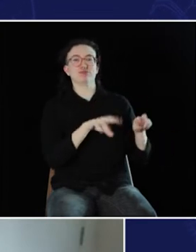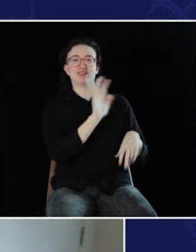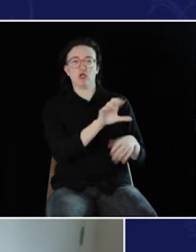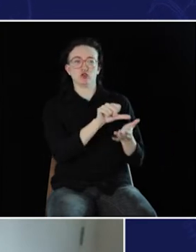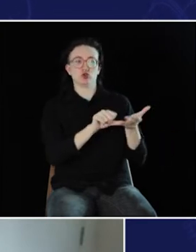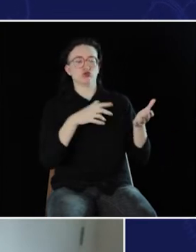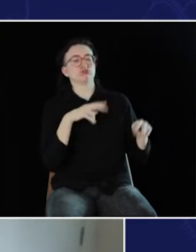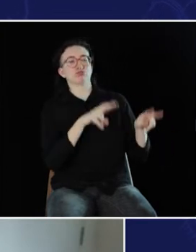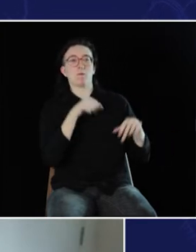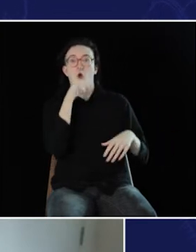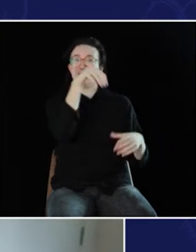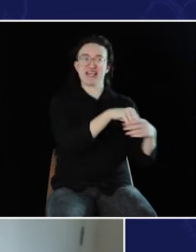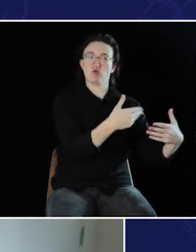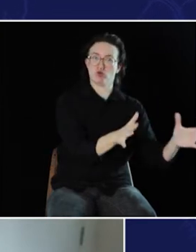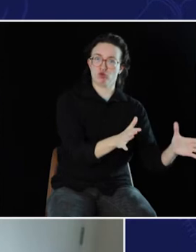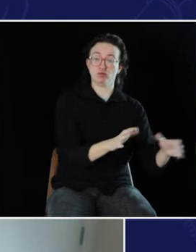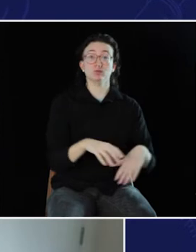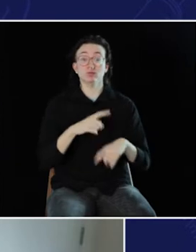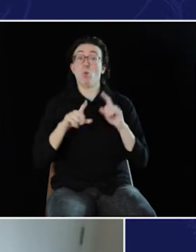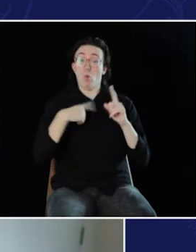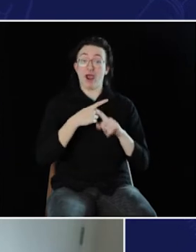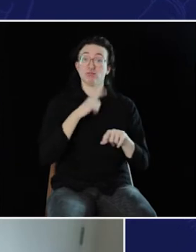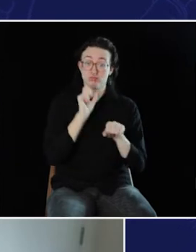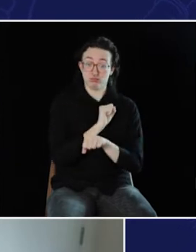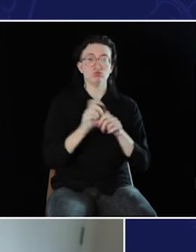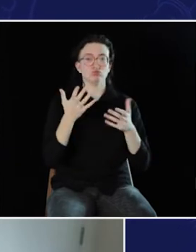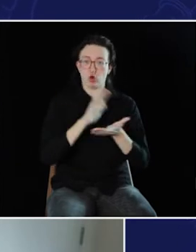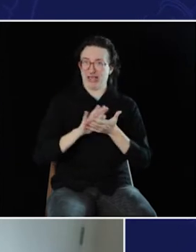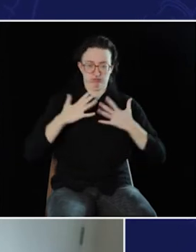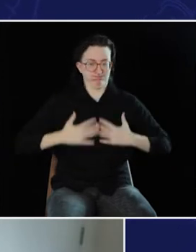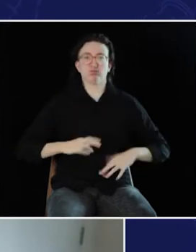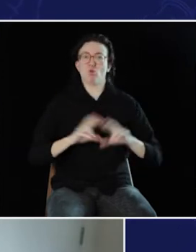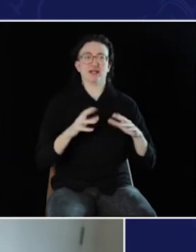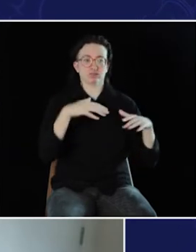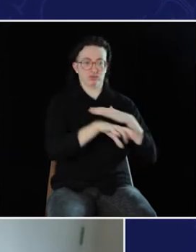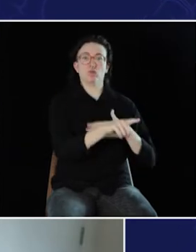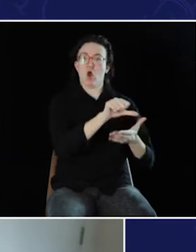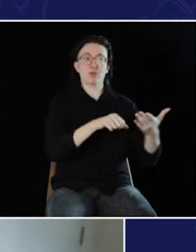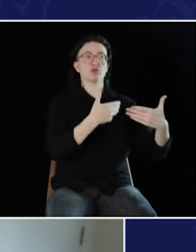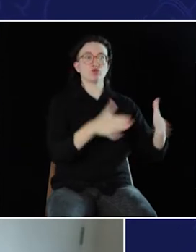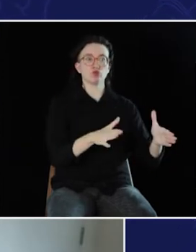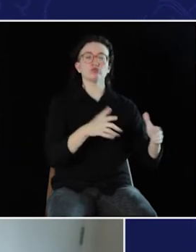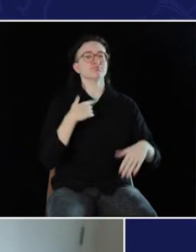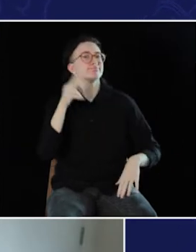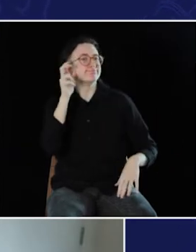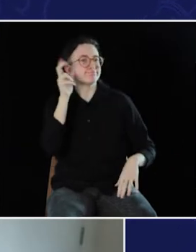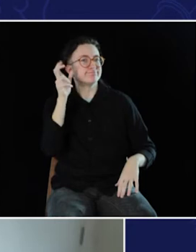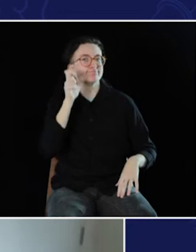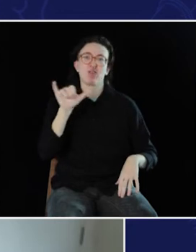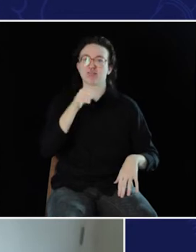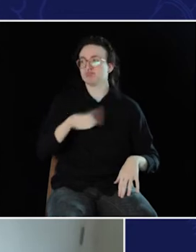room field, but apart--when I'm actually scrubbed down and doing surgery, I use my ears like anyone else.